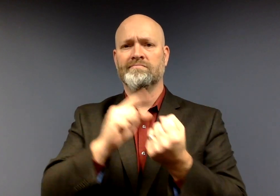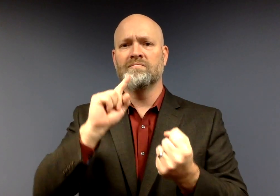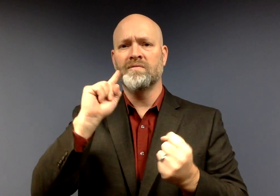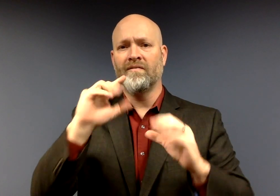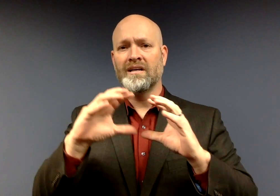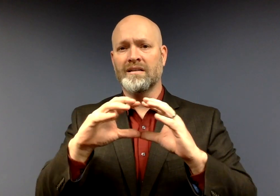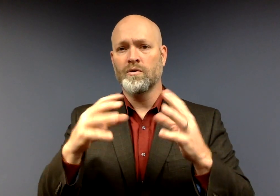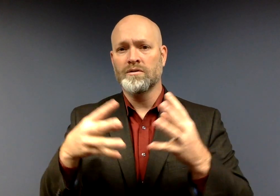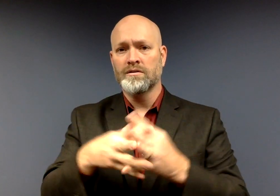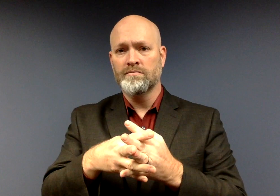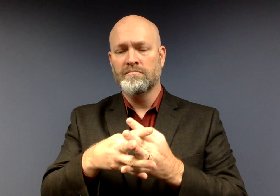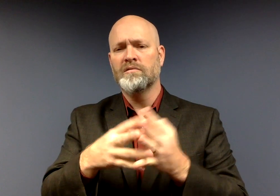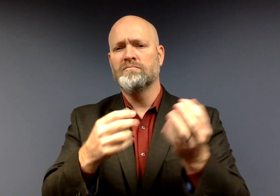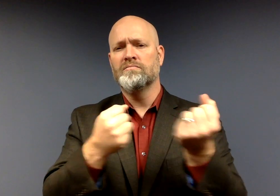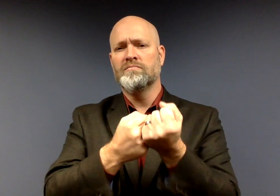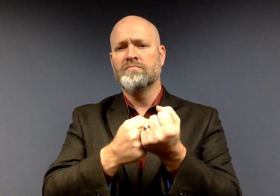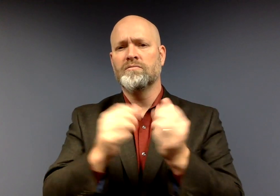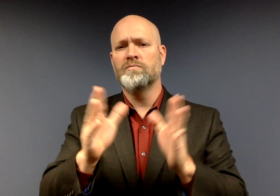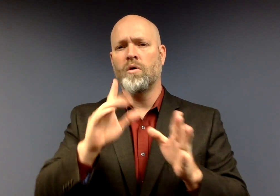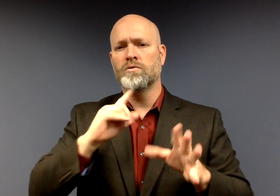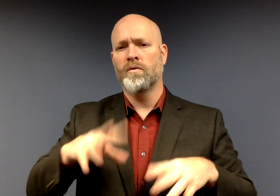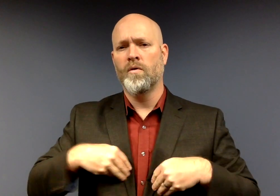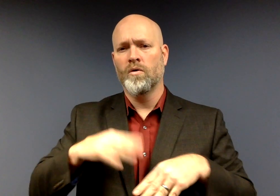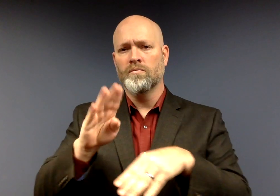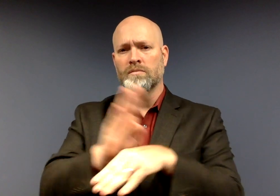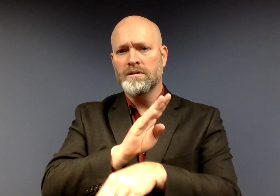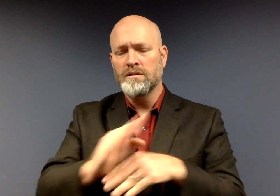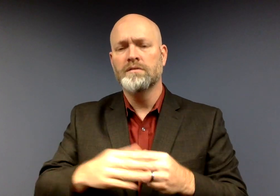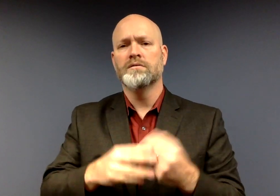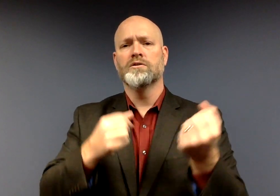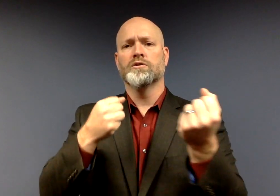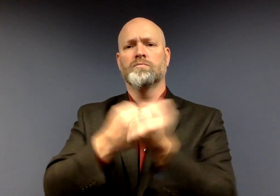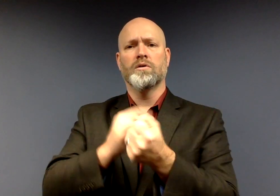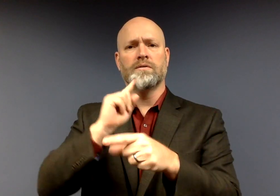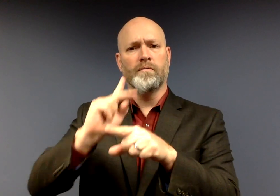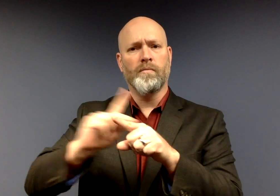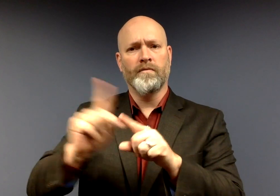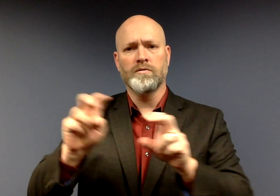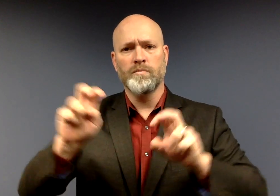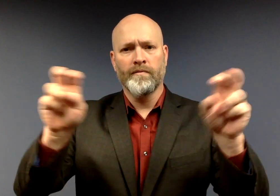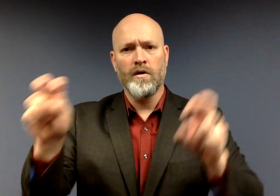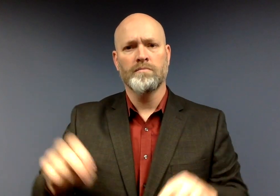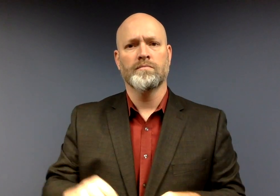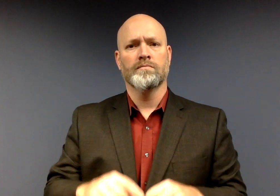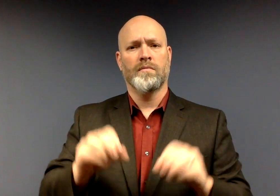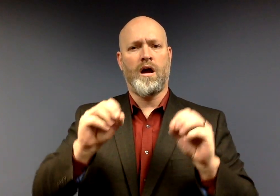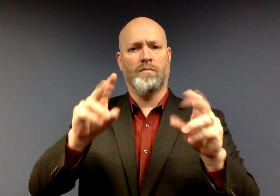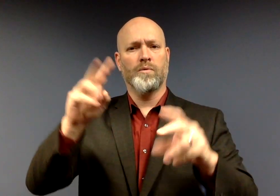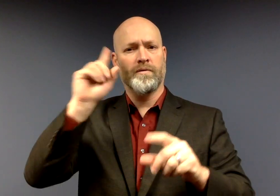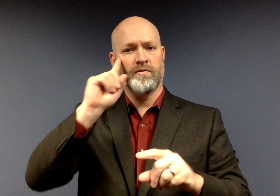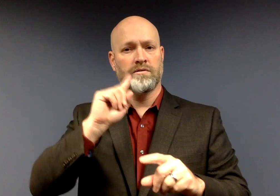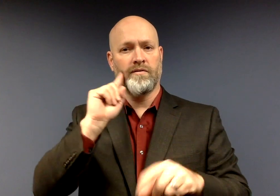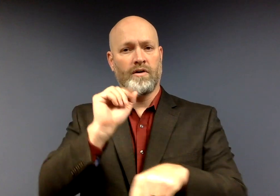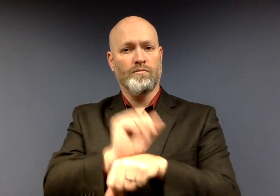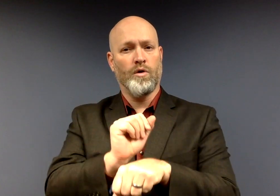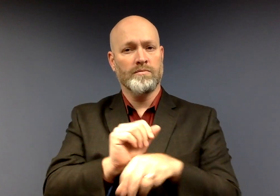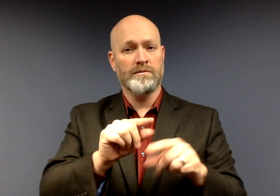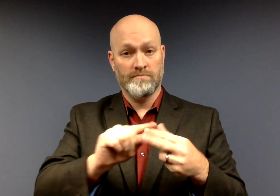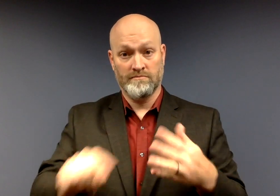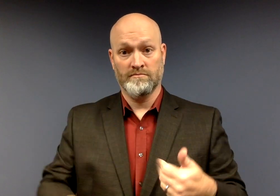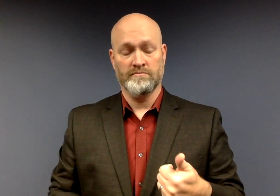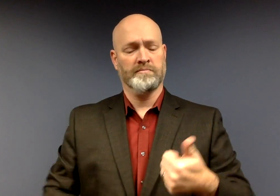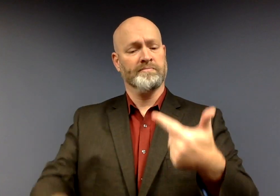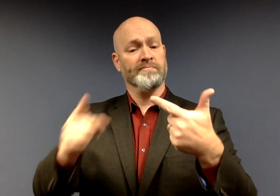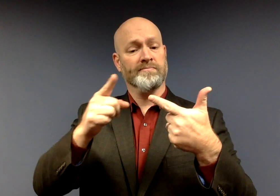Supporting the Deaf Ecosystem, which includes supporting Deaf and hard of hearing small business owners, professionals, and job seekers.